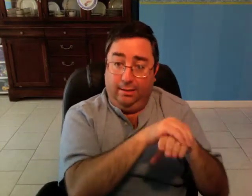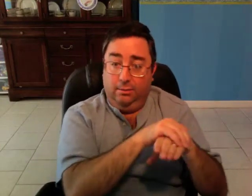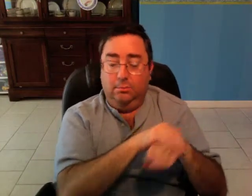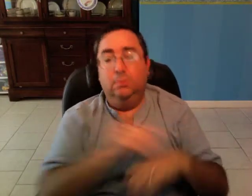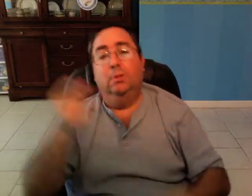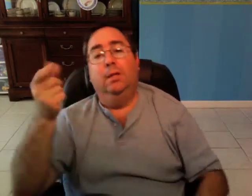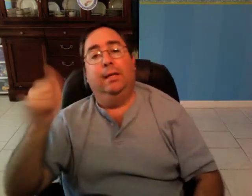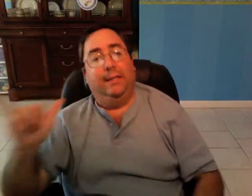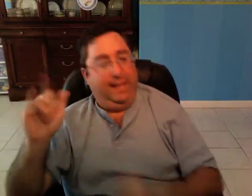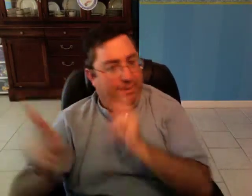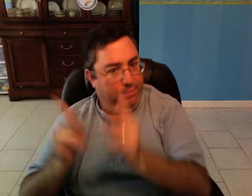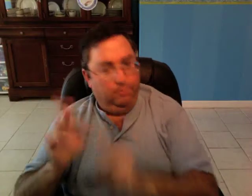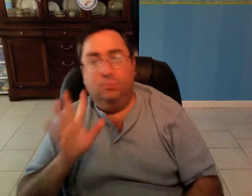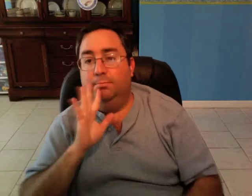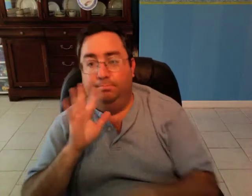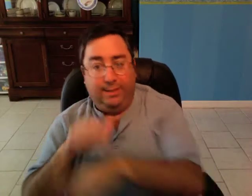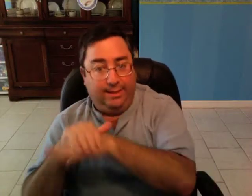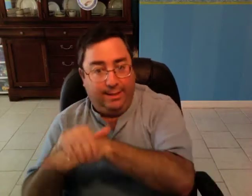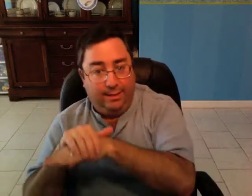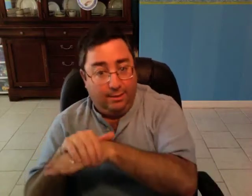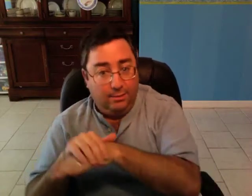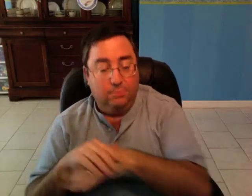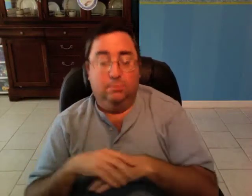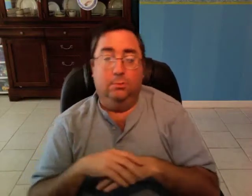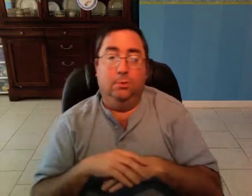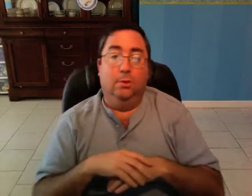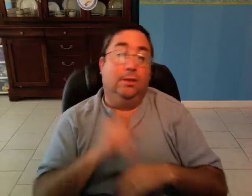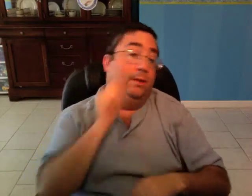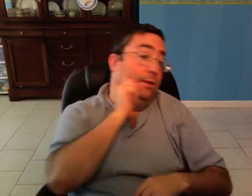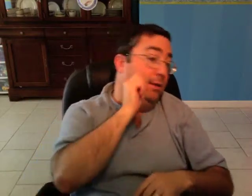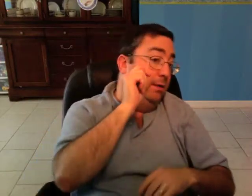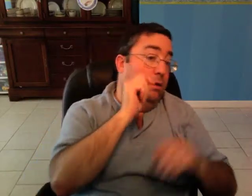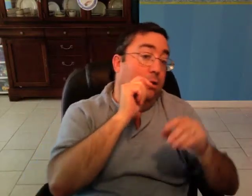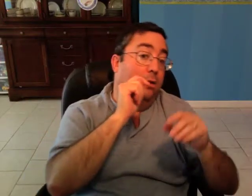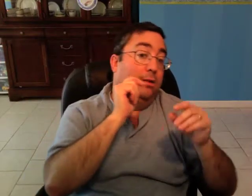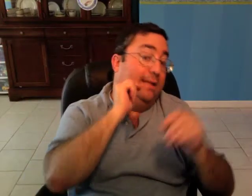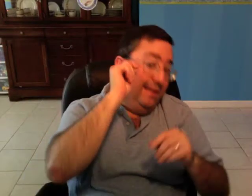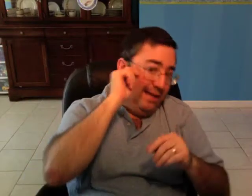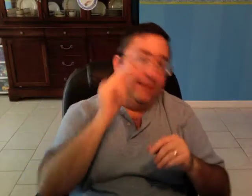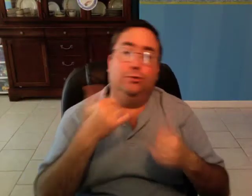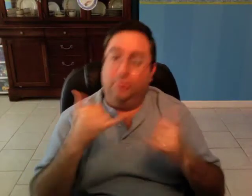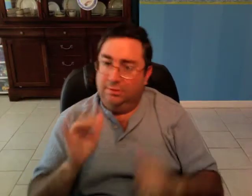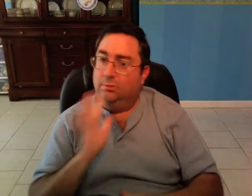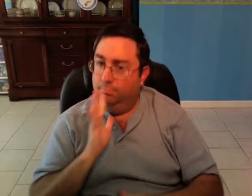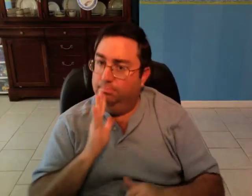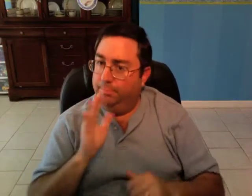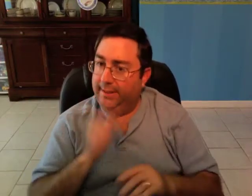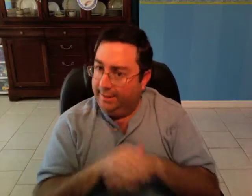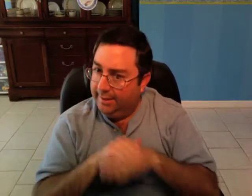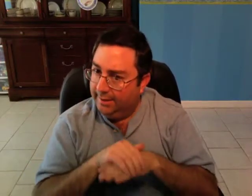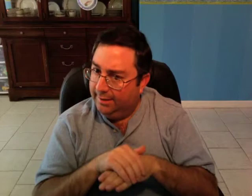and so do Gay people. Teenagers speak English like their parents do.